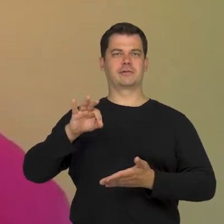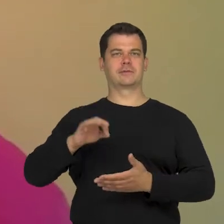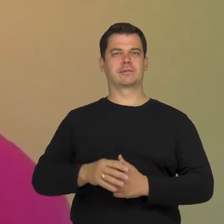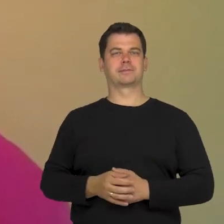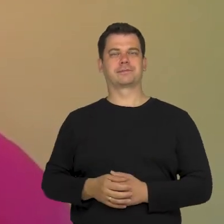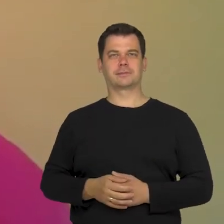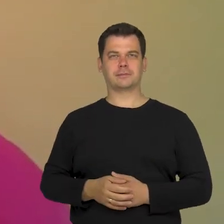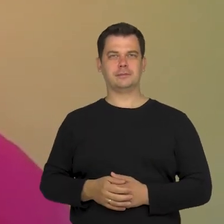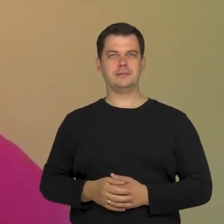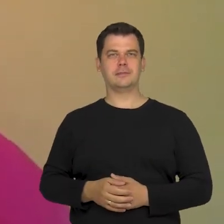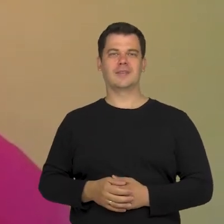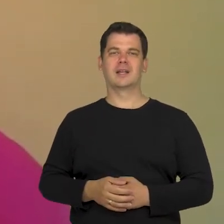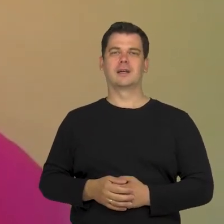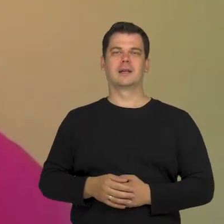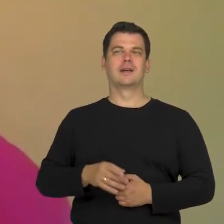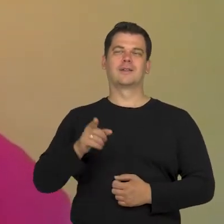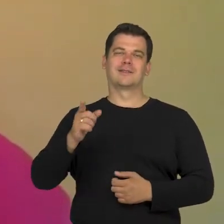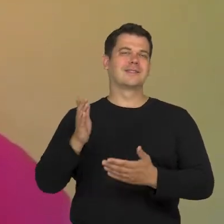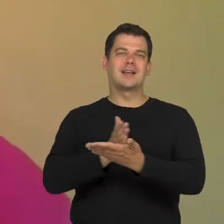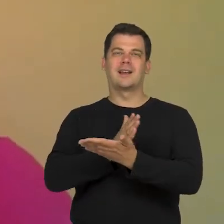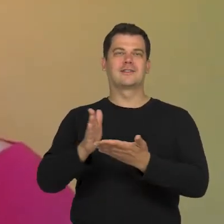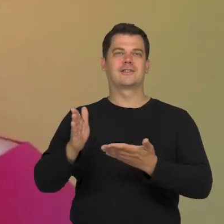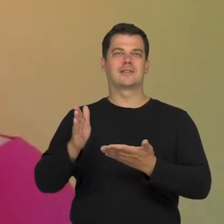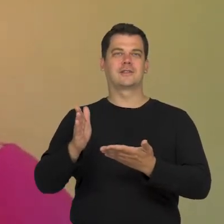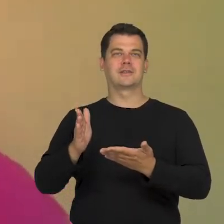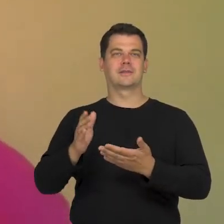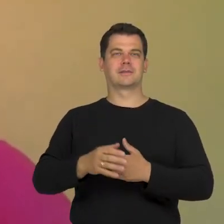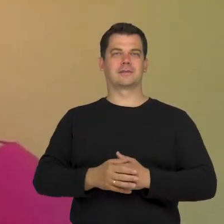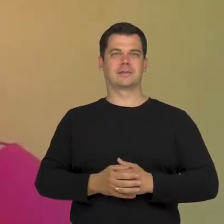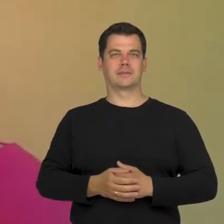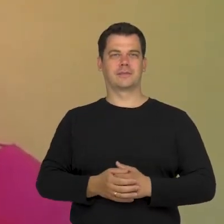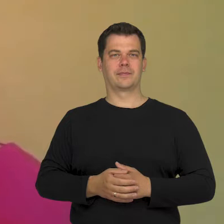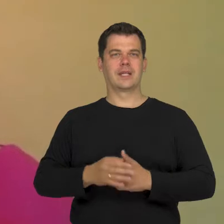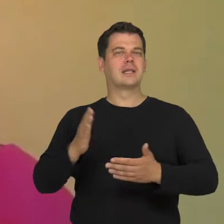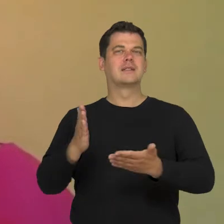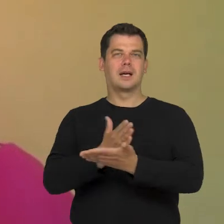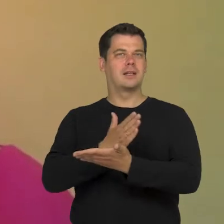This also depends on the situation